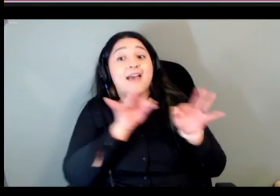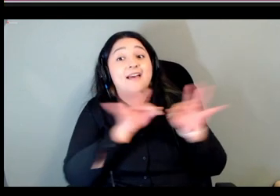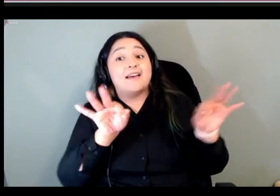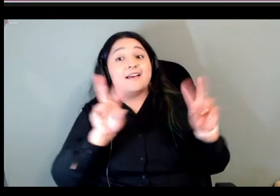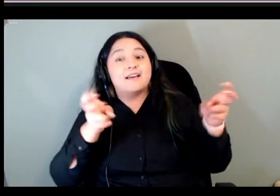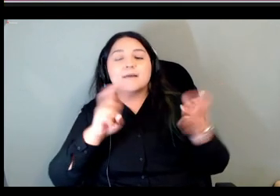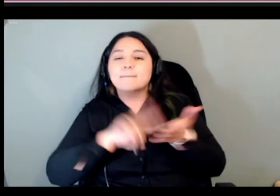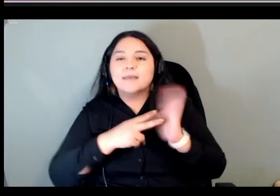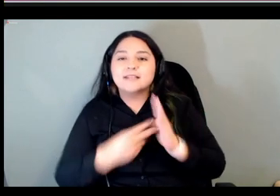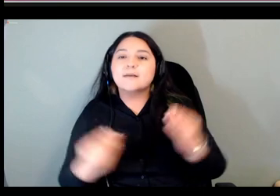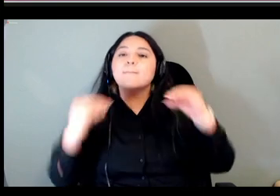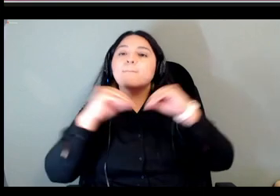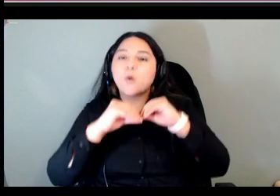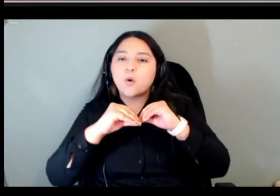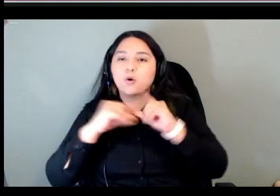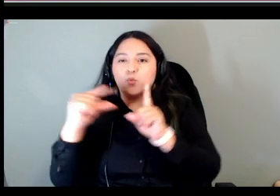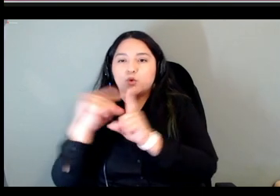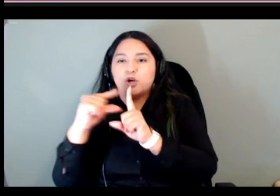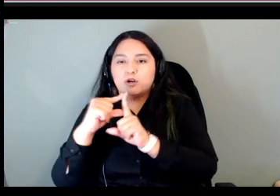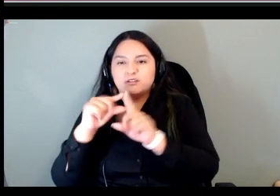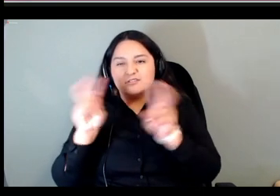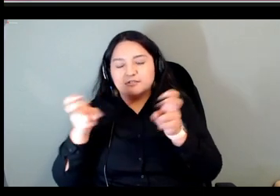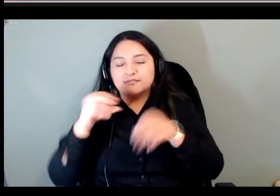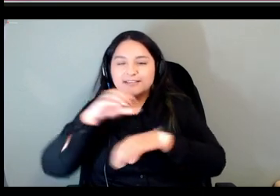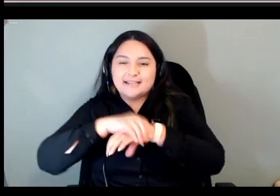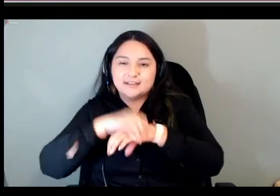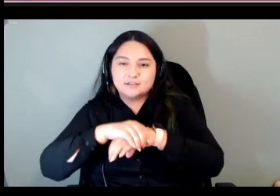did i didn't put that in there sorry i'm so used to seeing it more words in the chip so